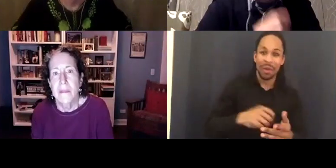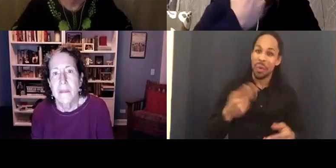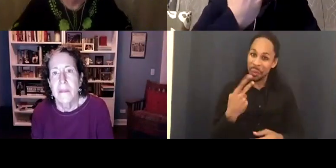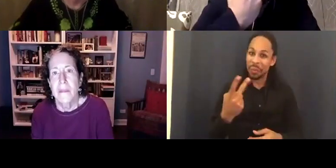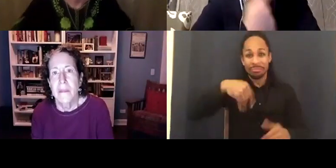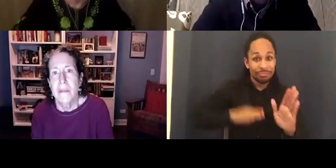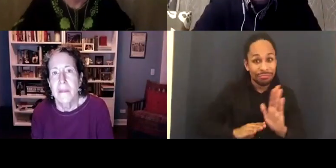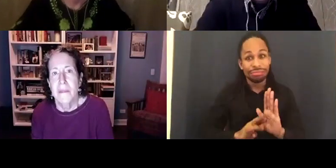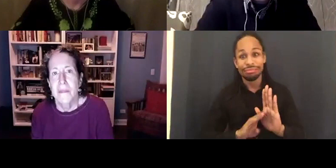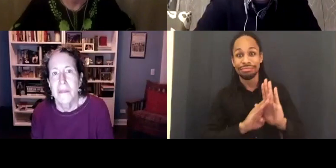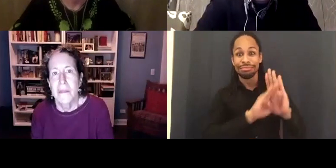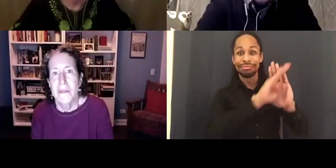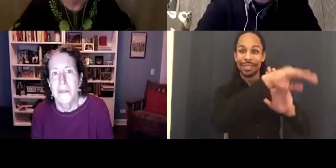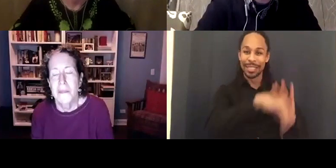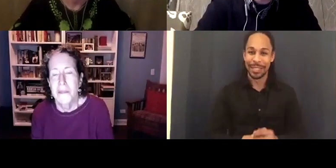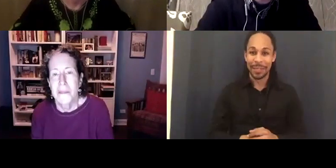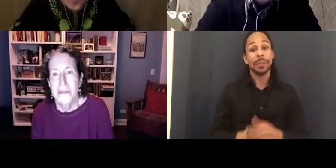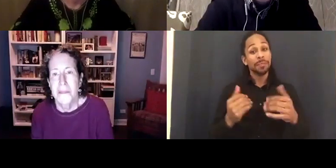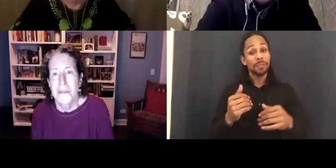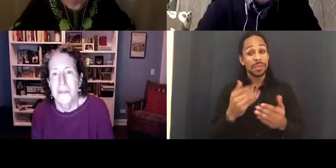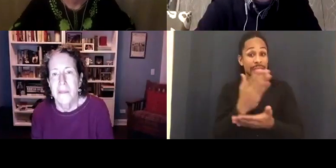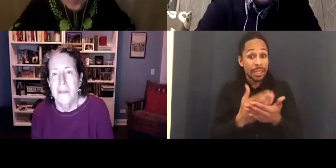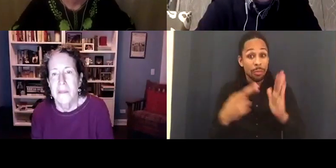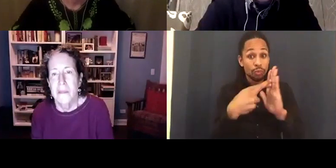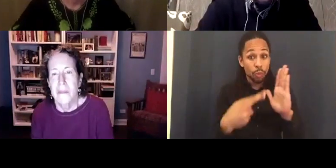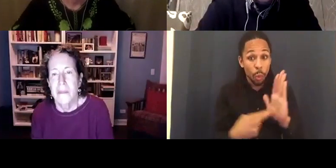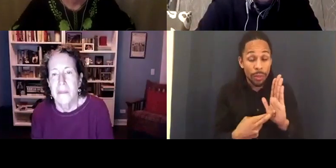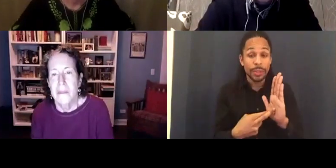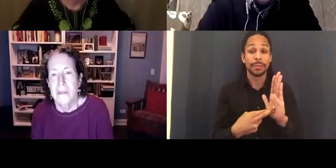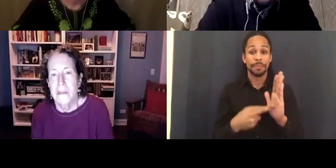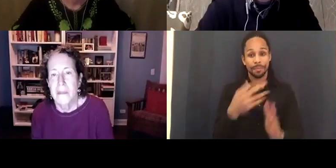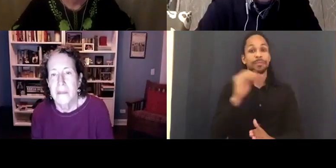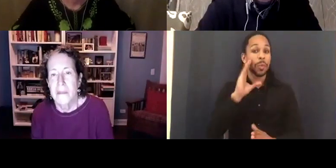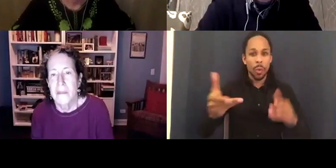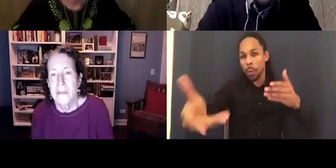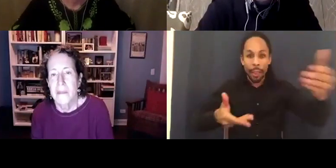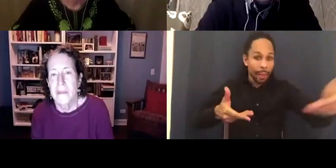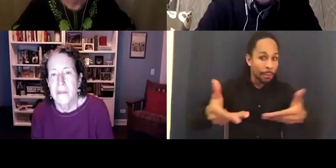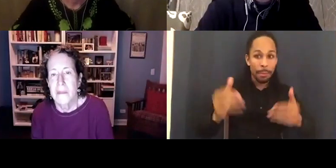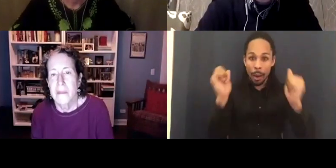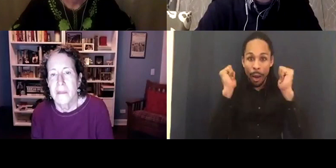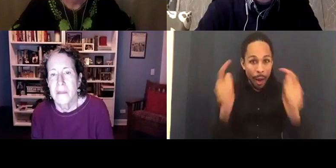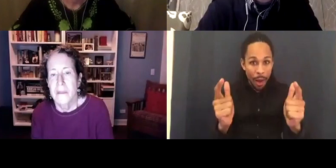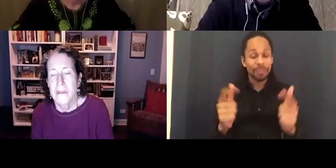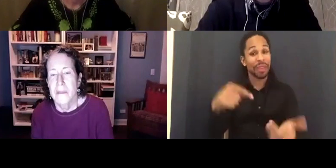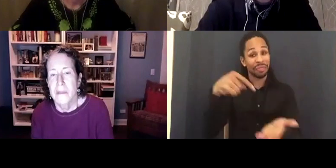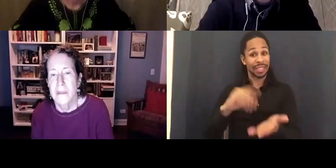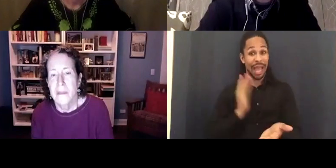and then I'll do some housekeeping. And we'll welcome everybody. This is our first time doing this. This is really exciting.